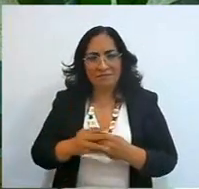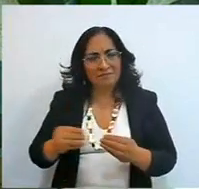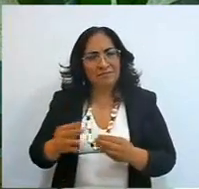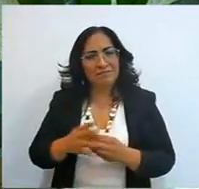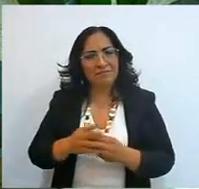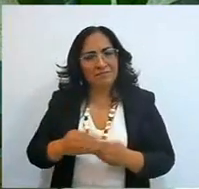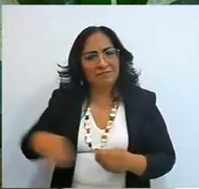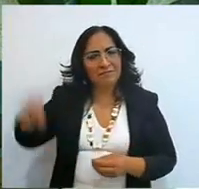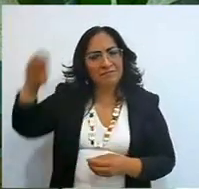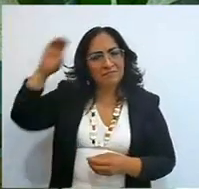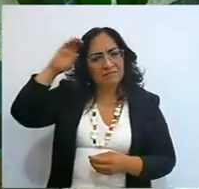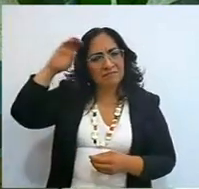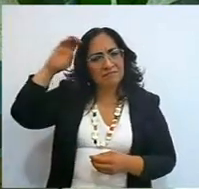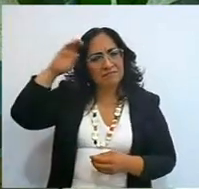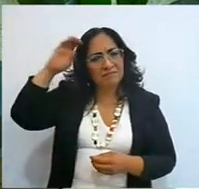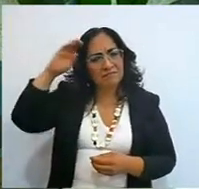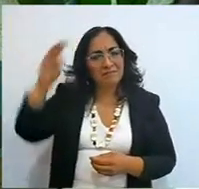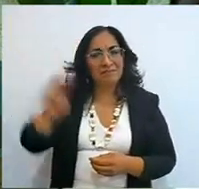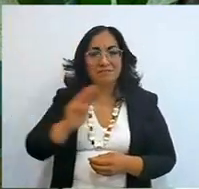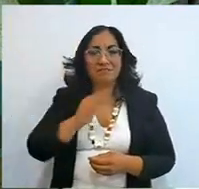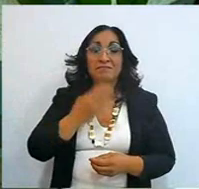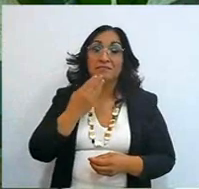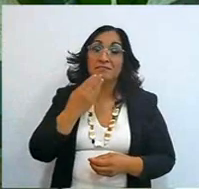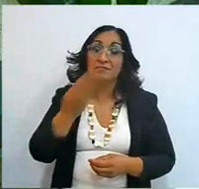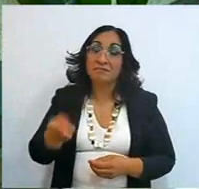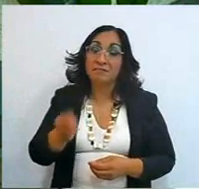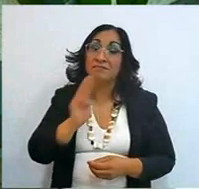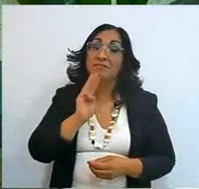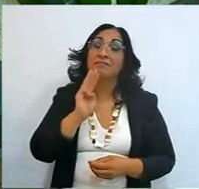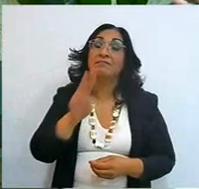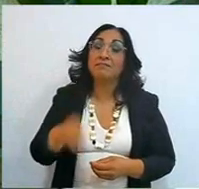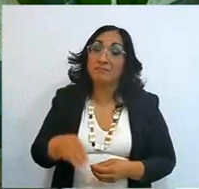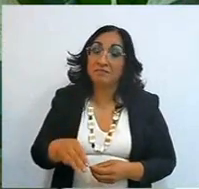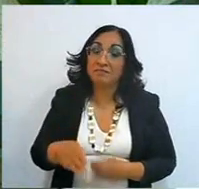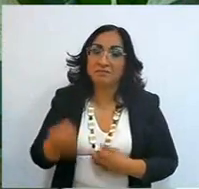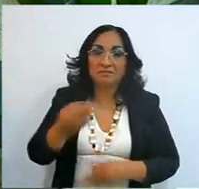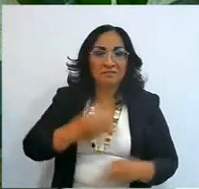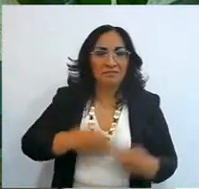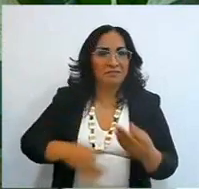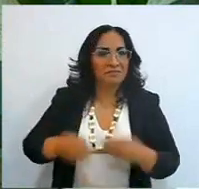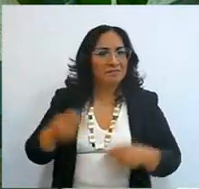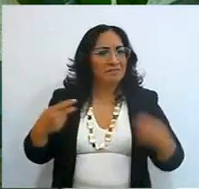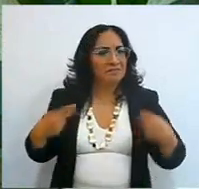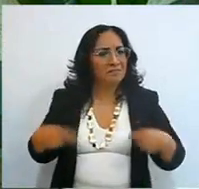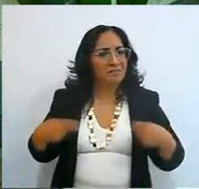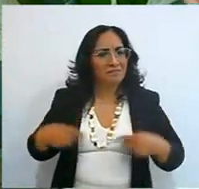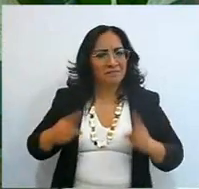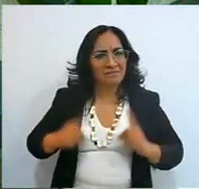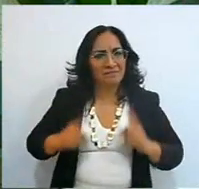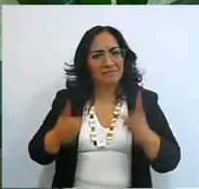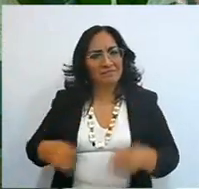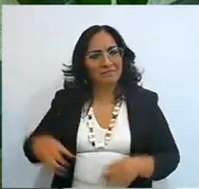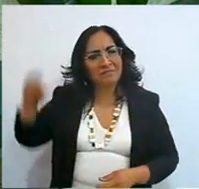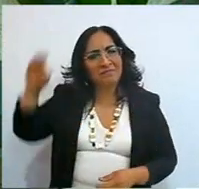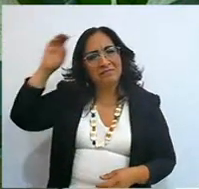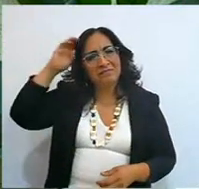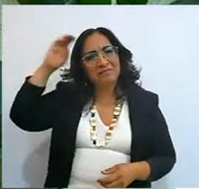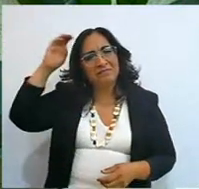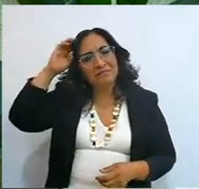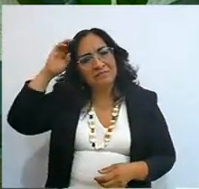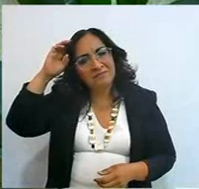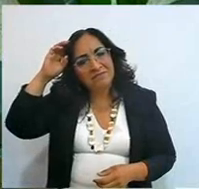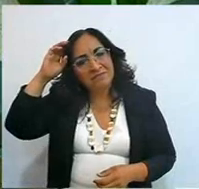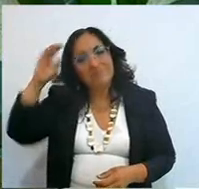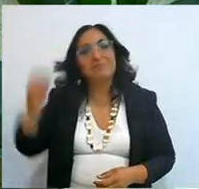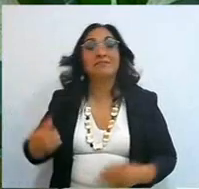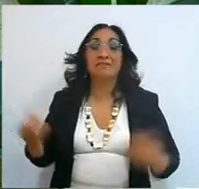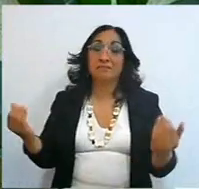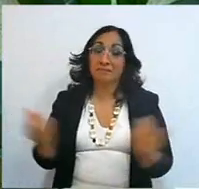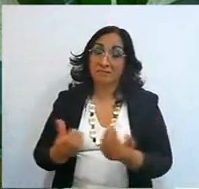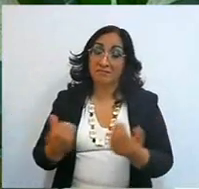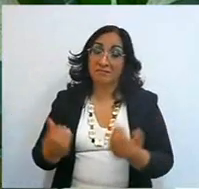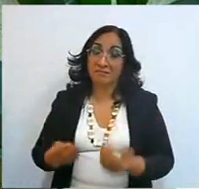That fruit gave humanity a knowledge of good and evil, we all have it, everyone,